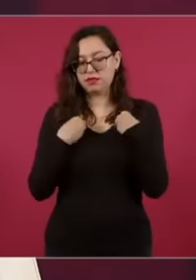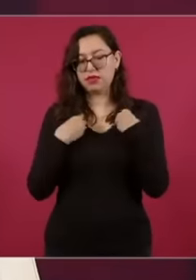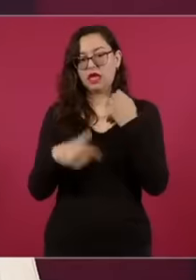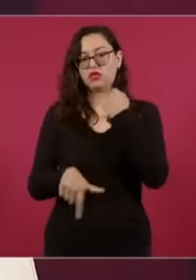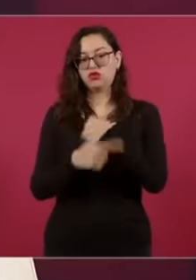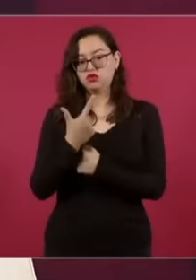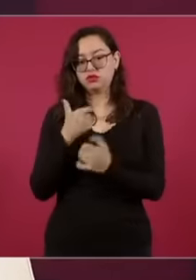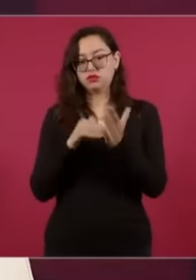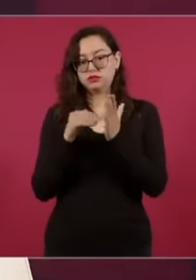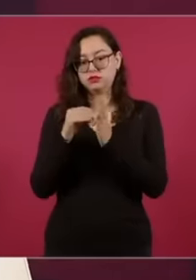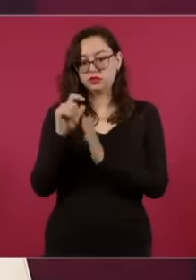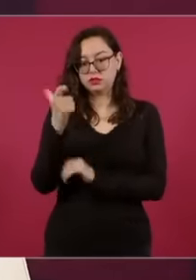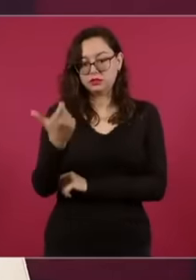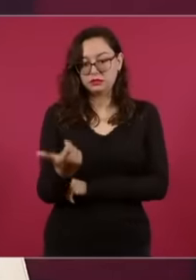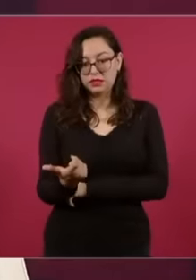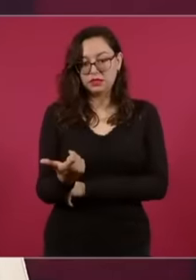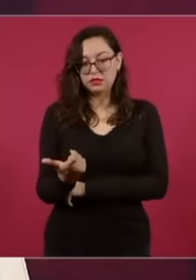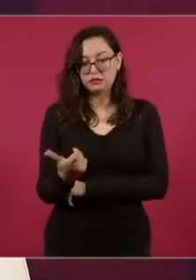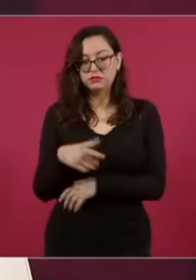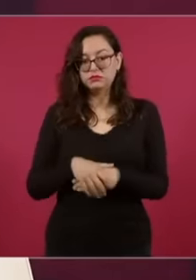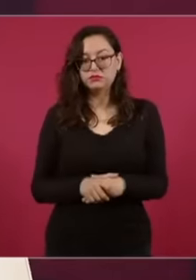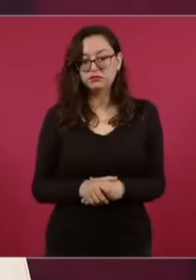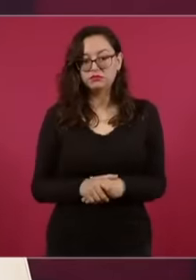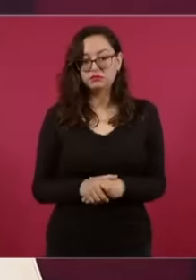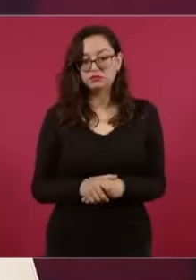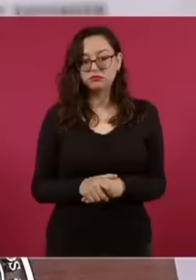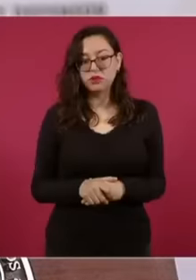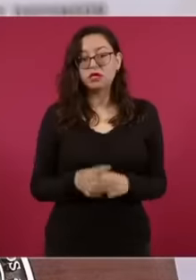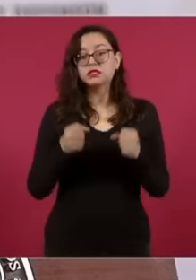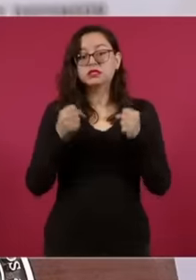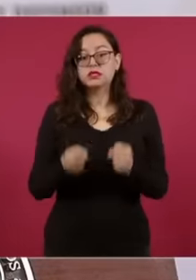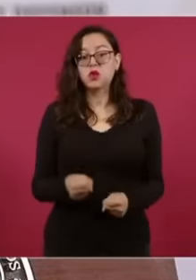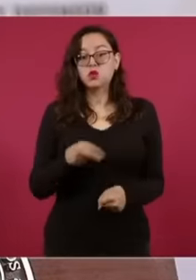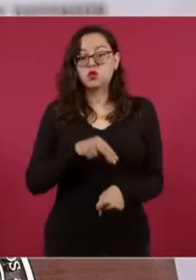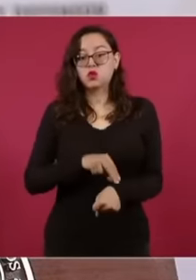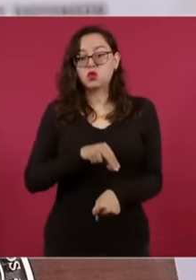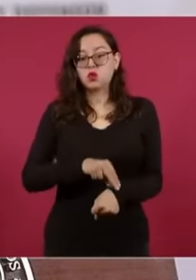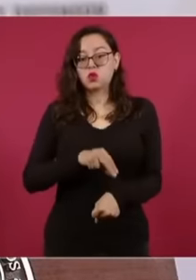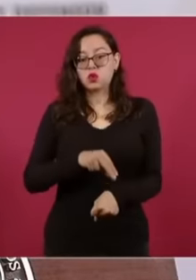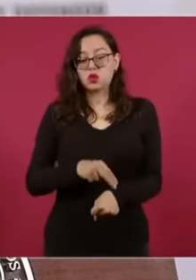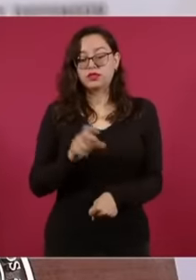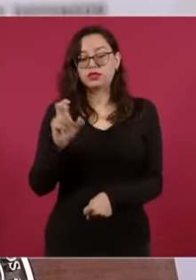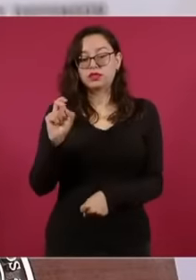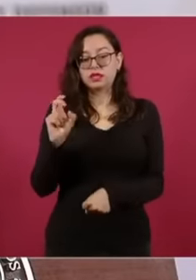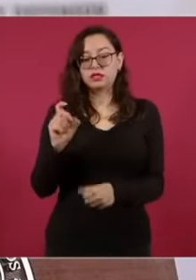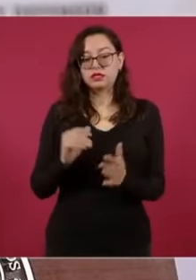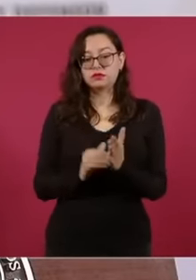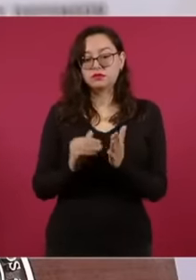million pesos insurance of major medical expenses for 30 million pesos insurance of